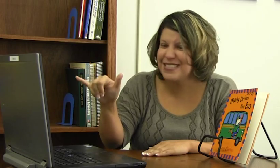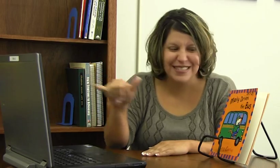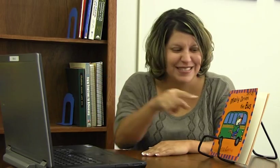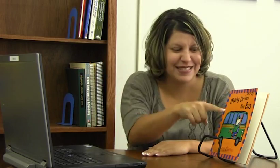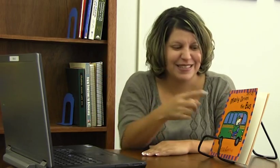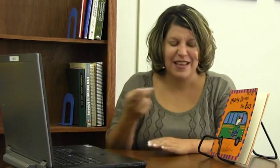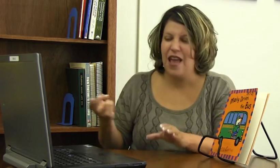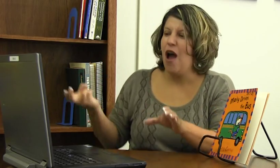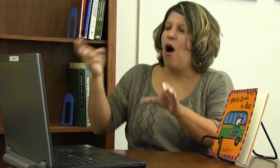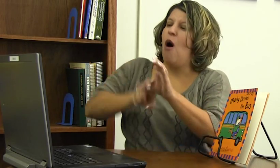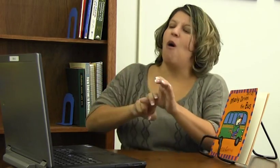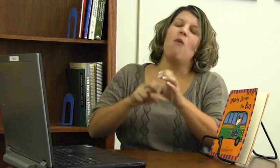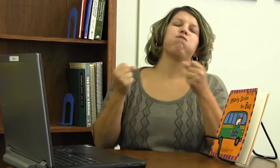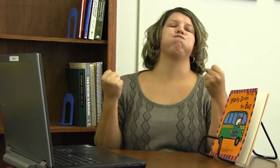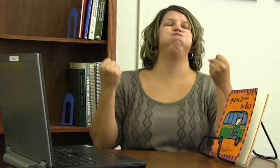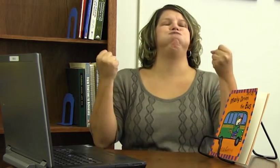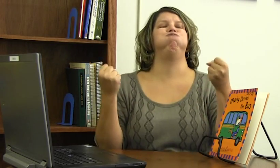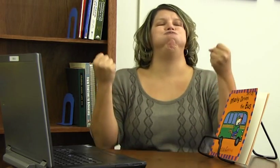This is Maisy.